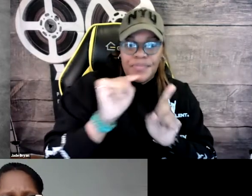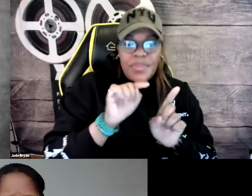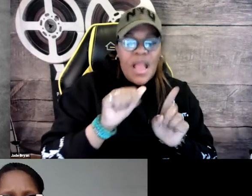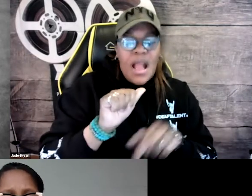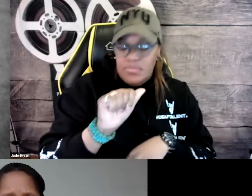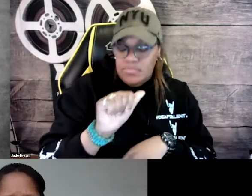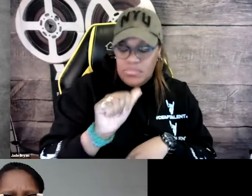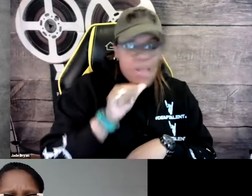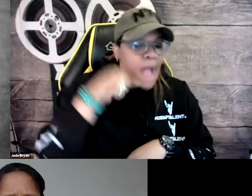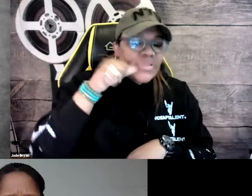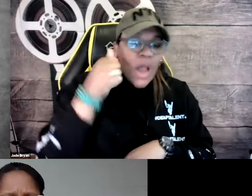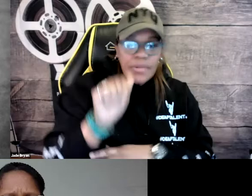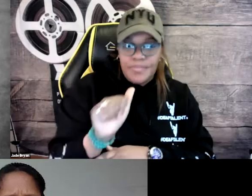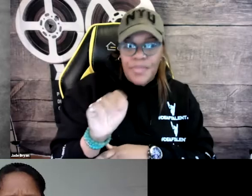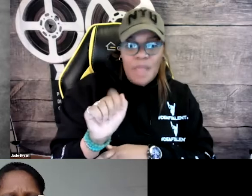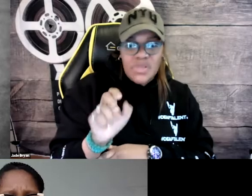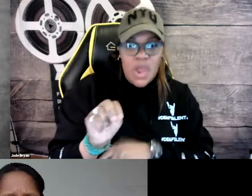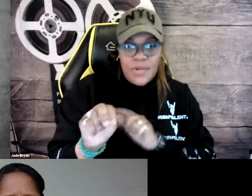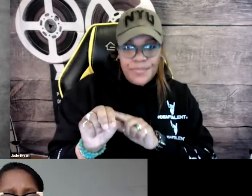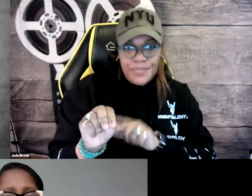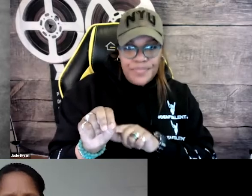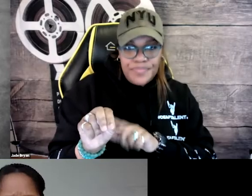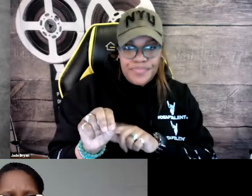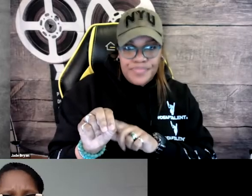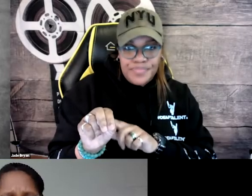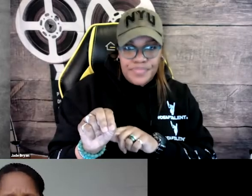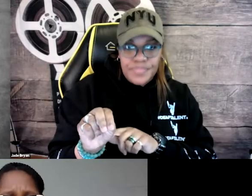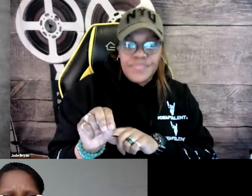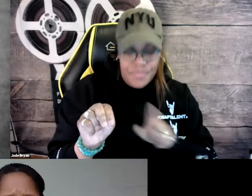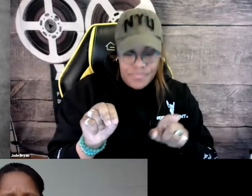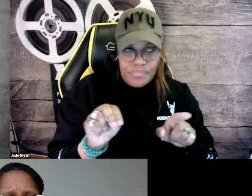I know the FCC and Amazon,